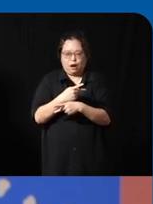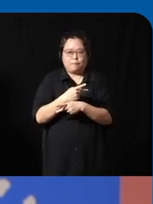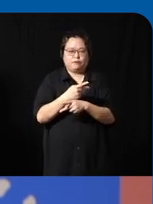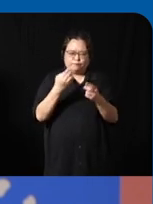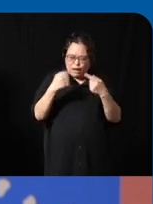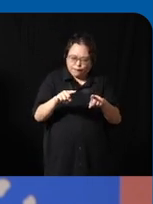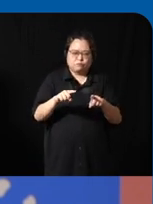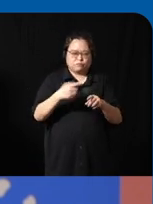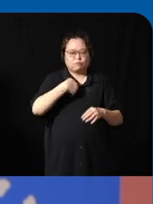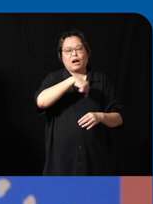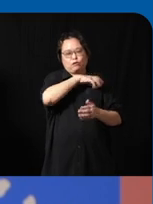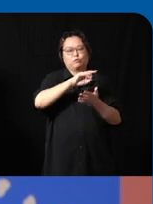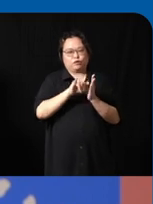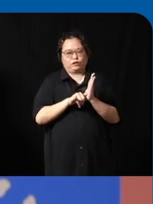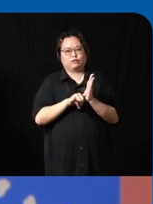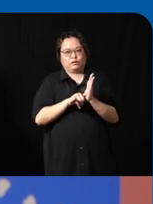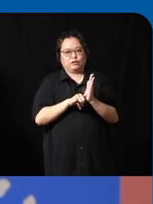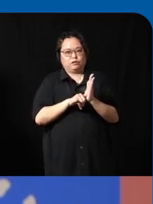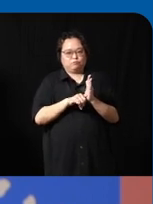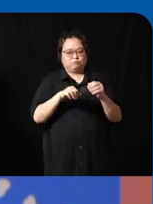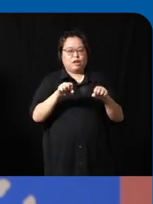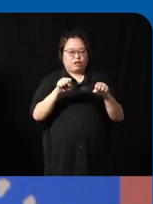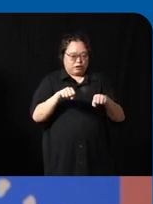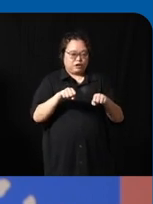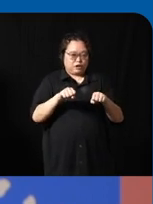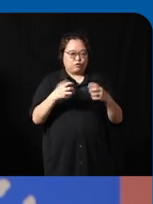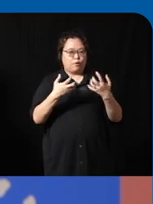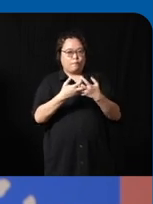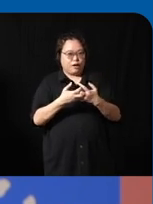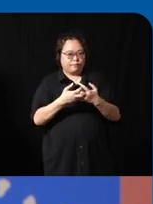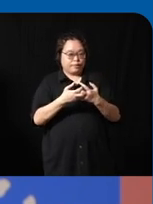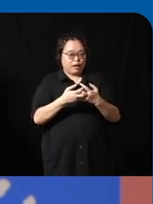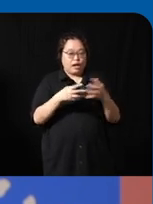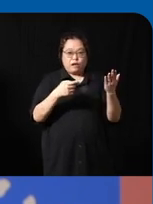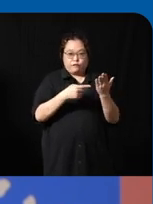in our community so I think we can combine with some information some knowledge in from industry